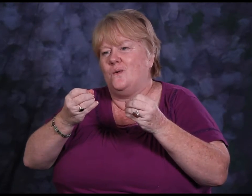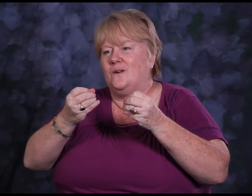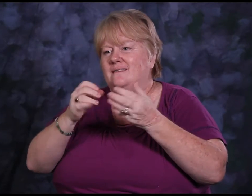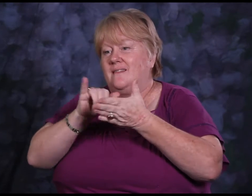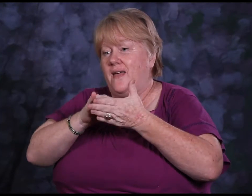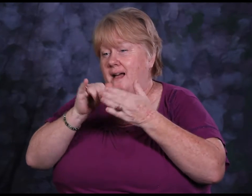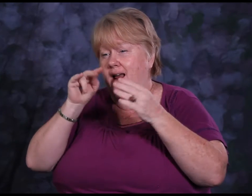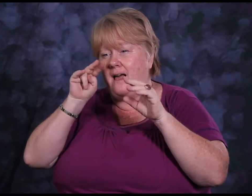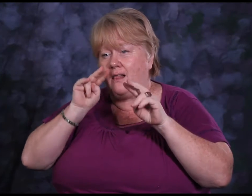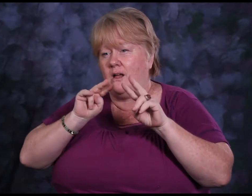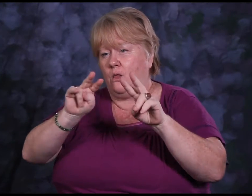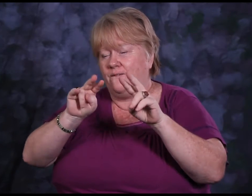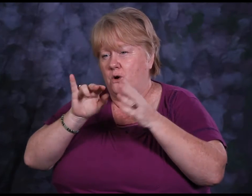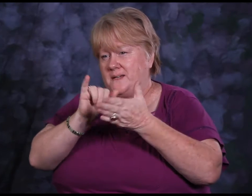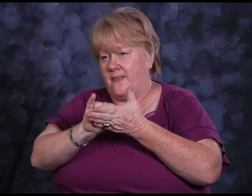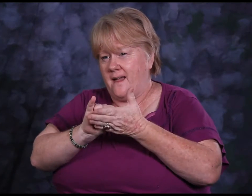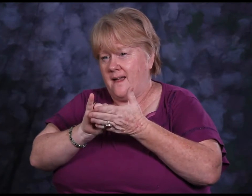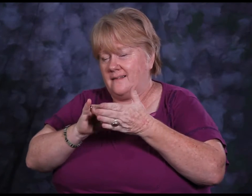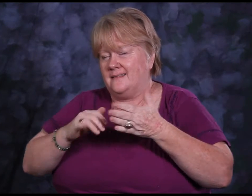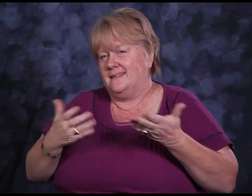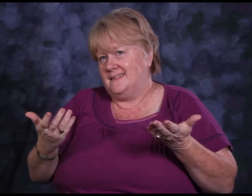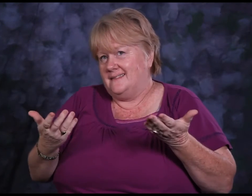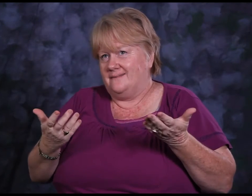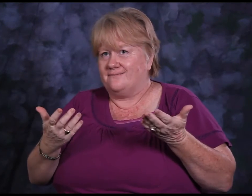which I really enjoy and look forward to.